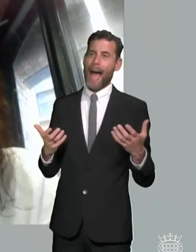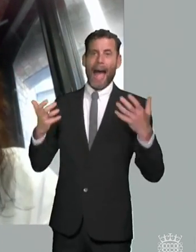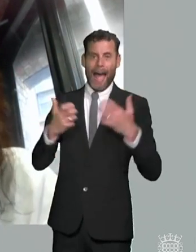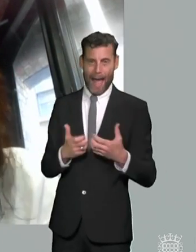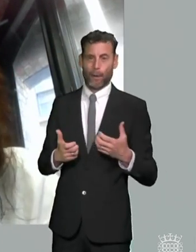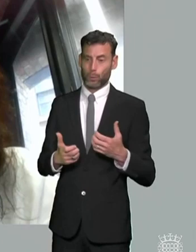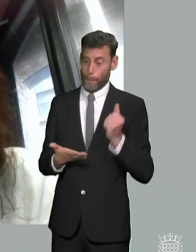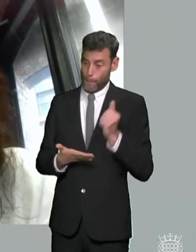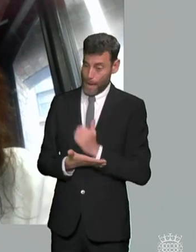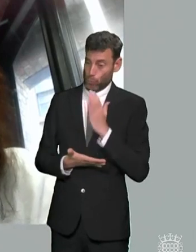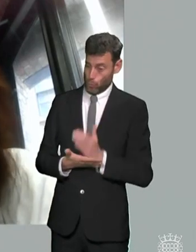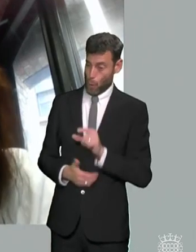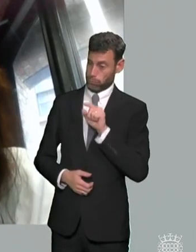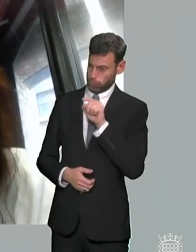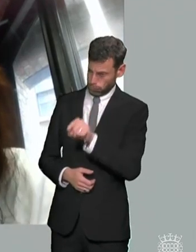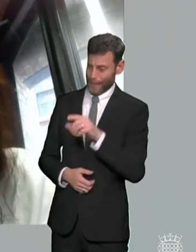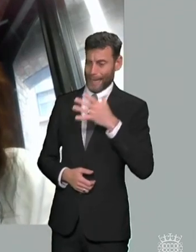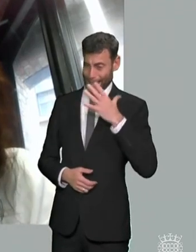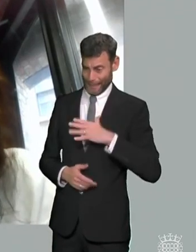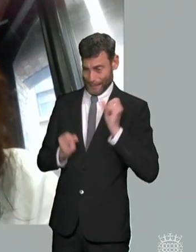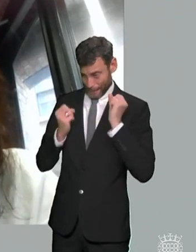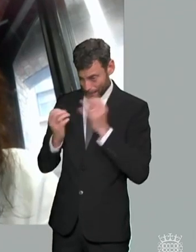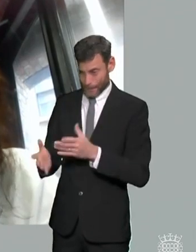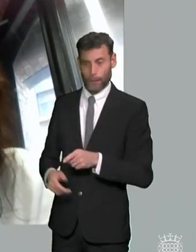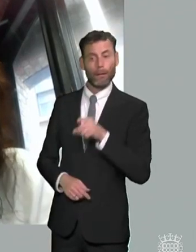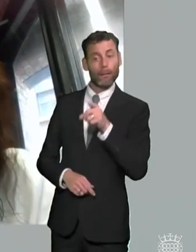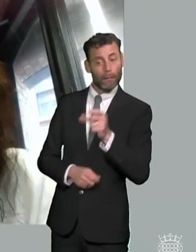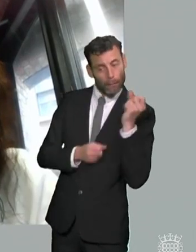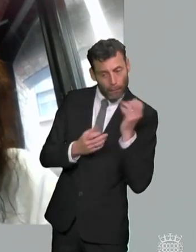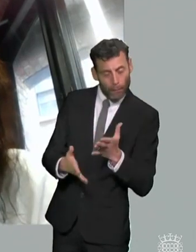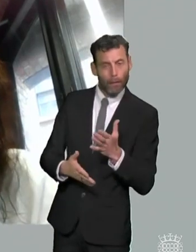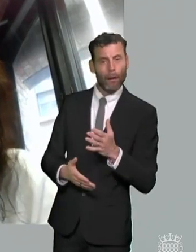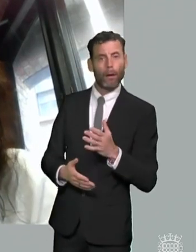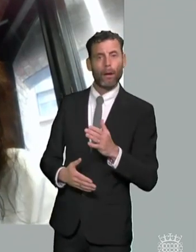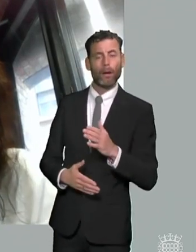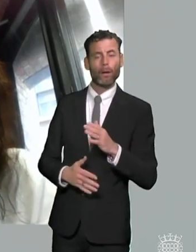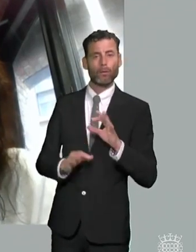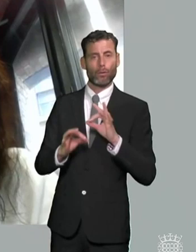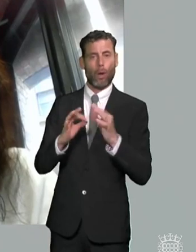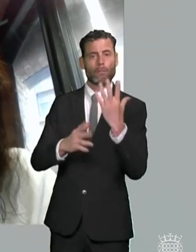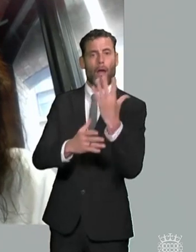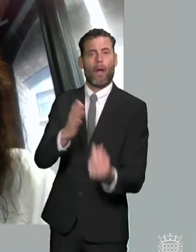and ensure that all children are identified as early as possible and in the right way um